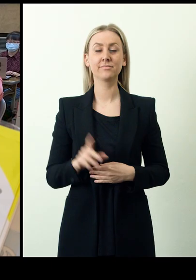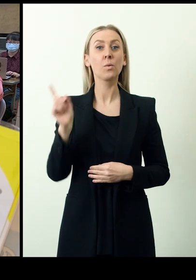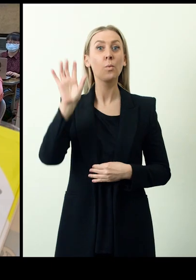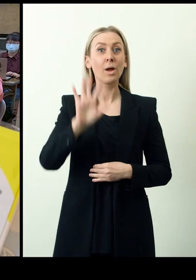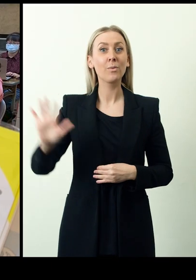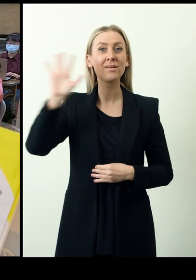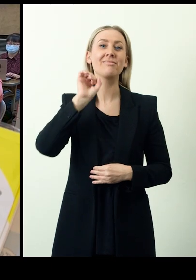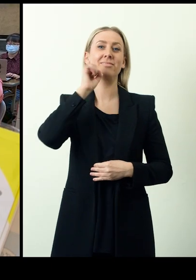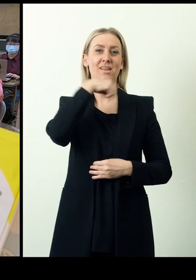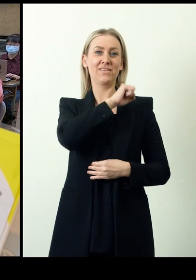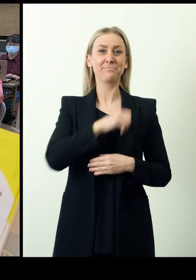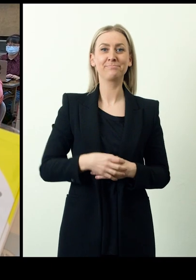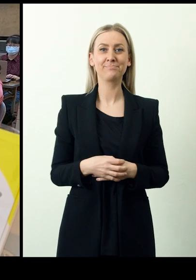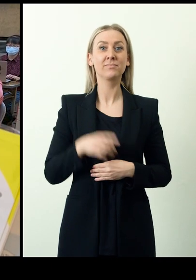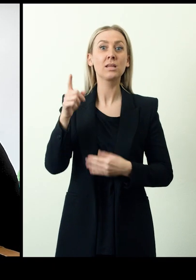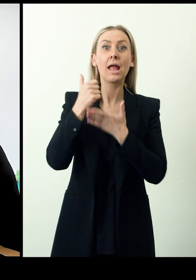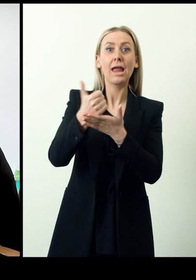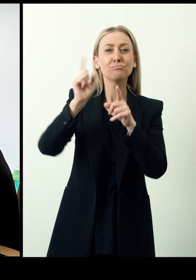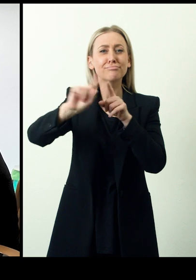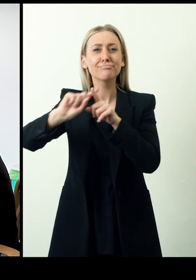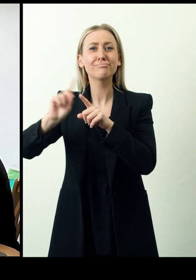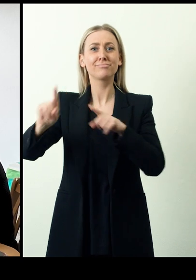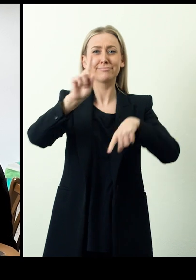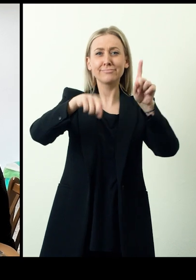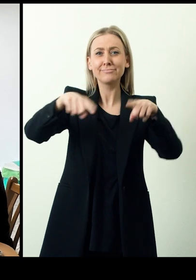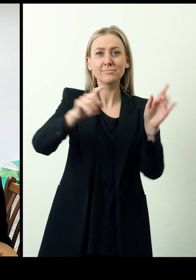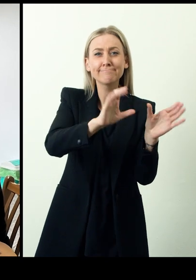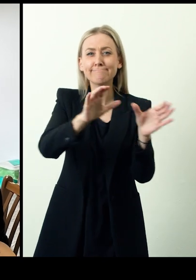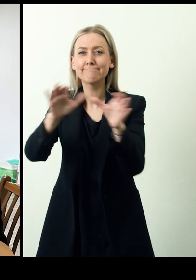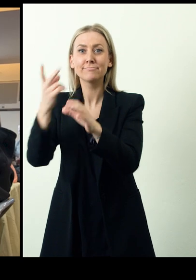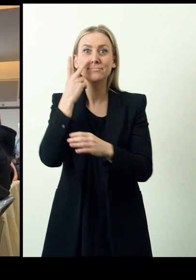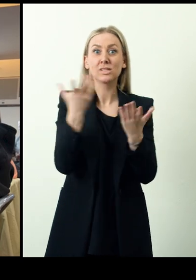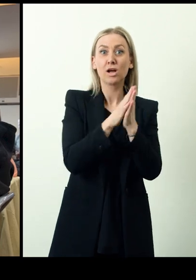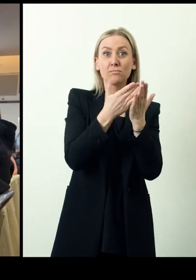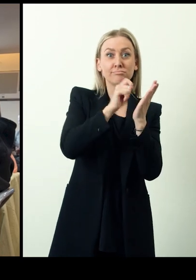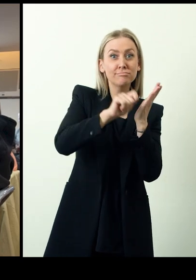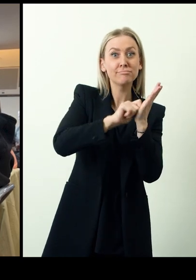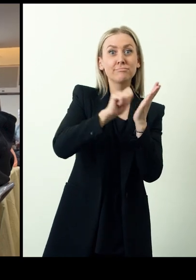The National Science and Technology Center Disaster Reduction in Taiwan, with the help of various stakeholders, published